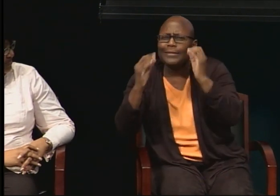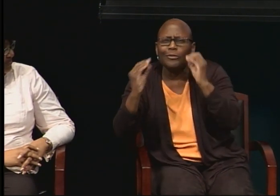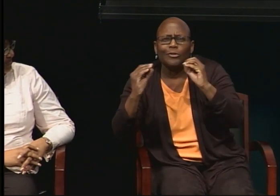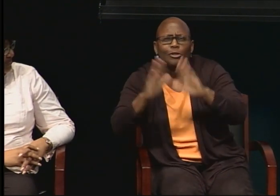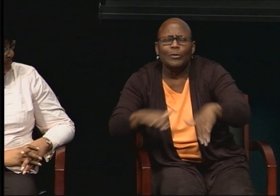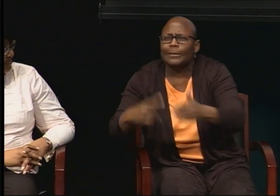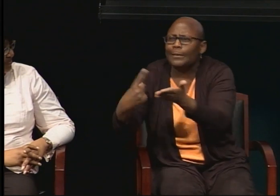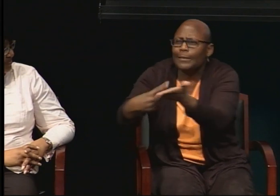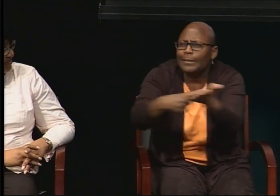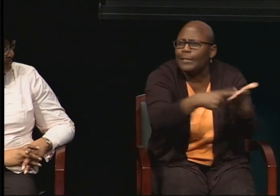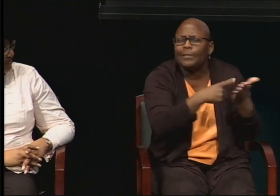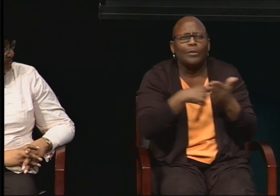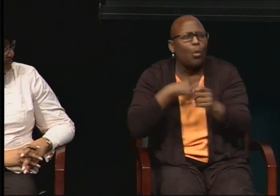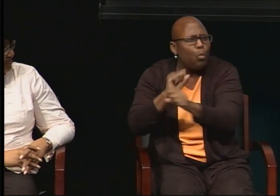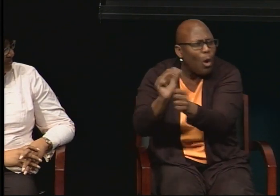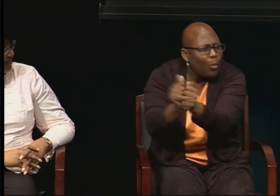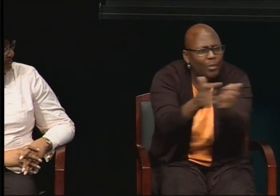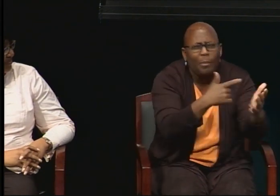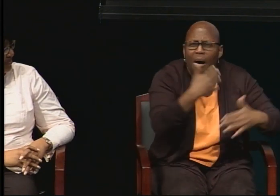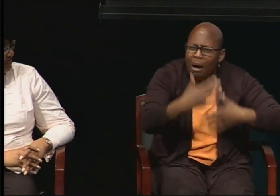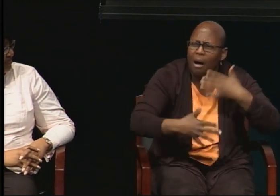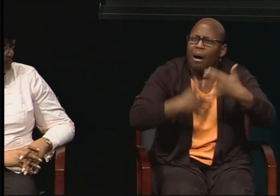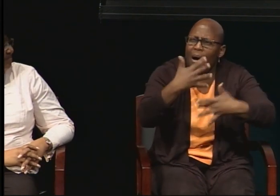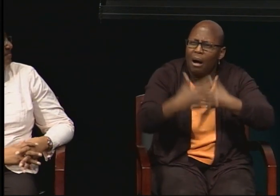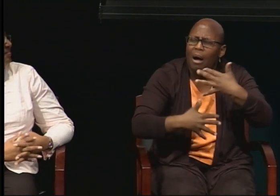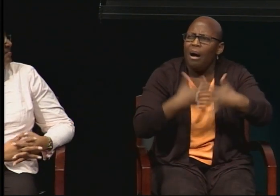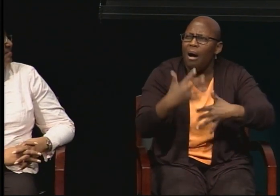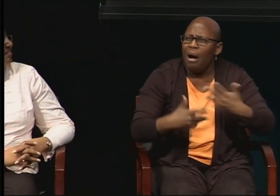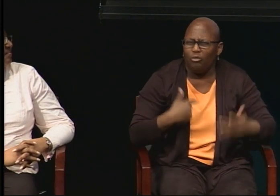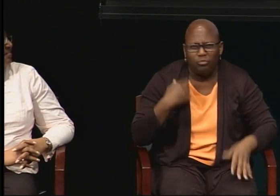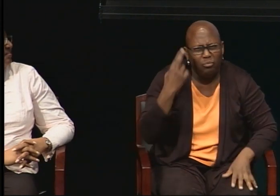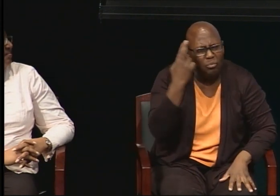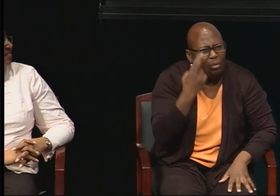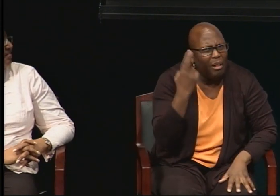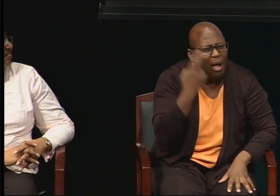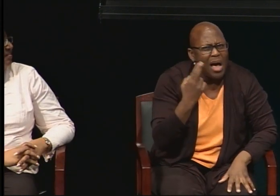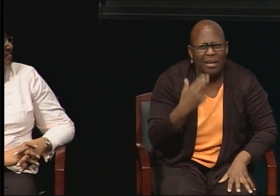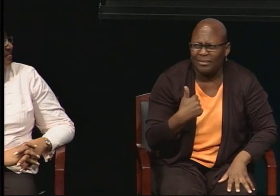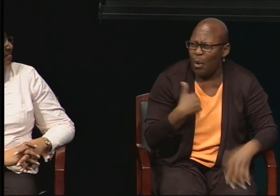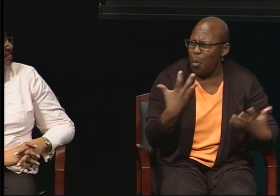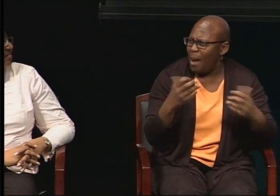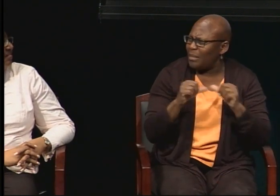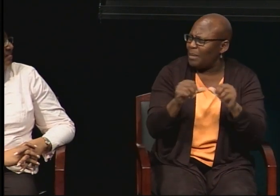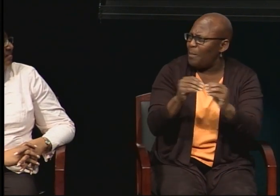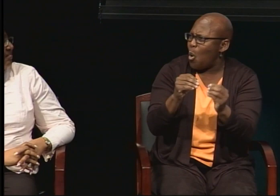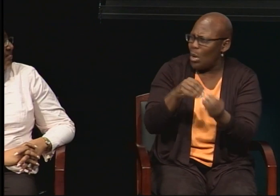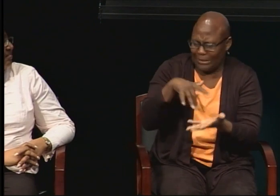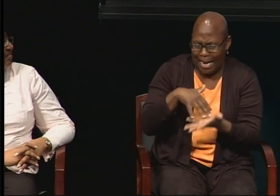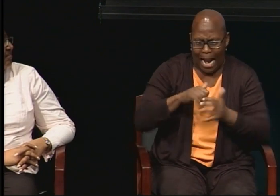And I realized that I wanted to study more about how to train teachers.